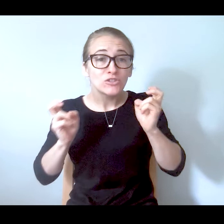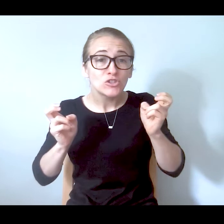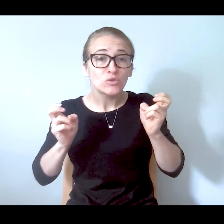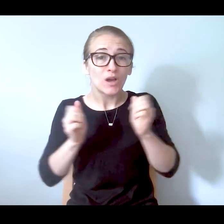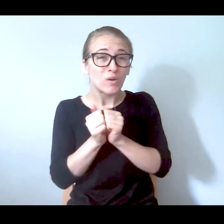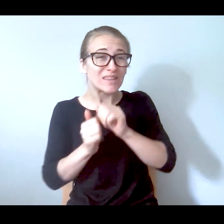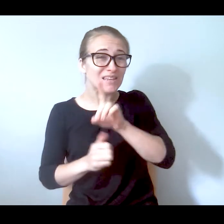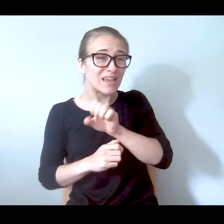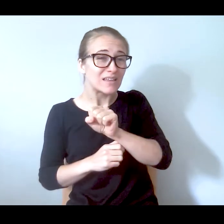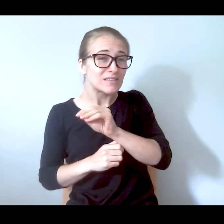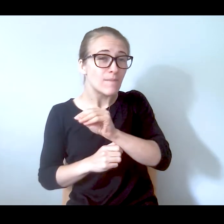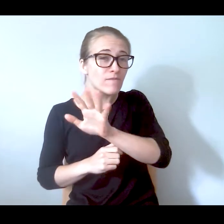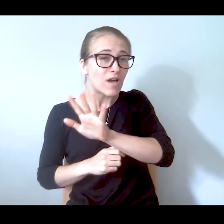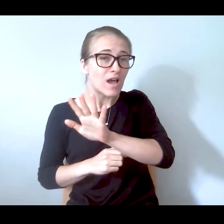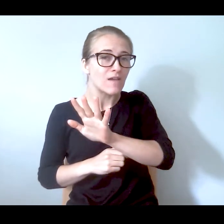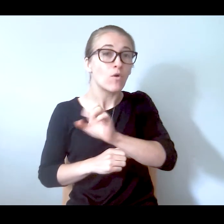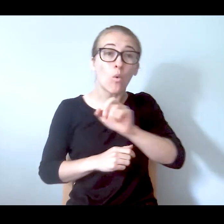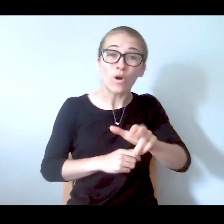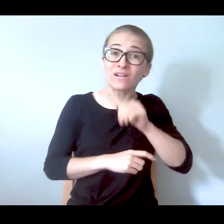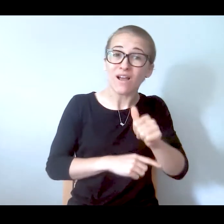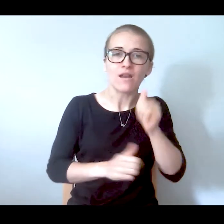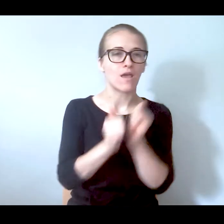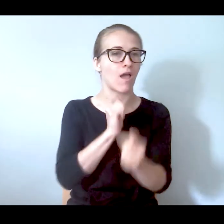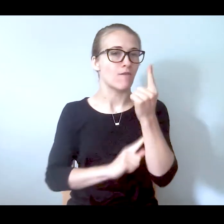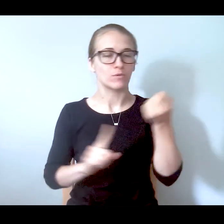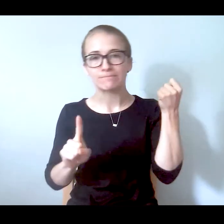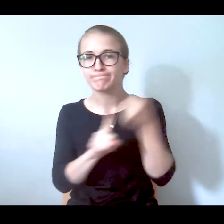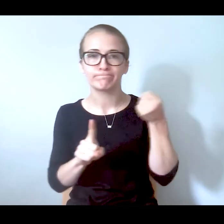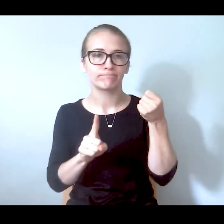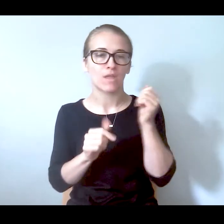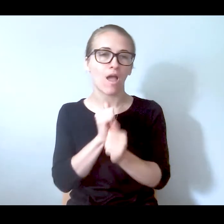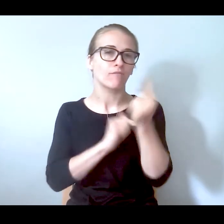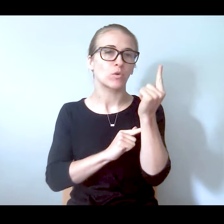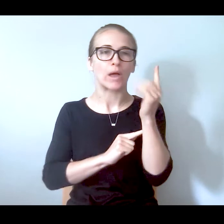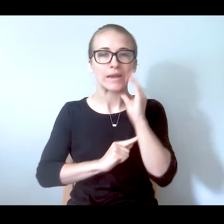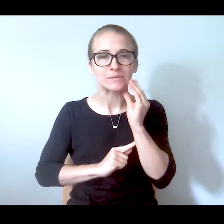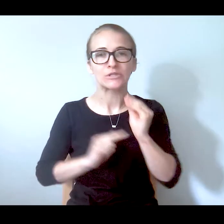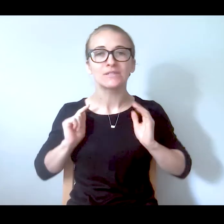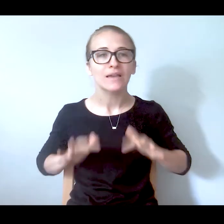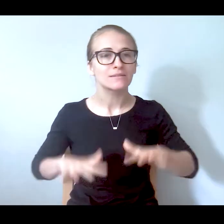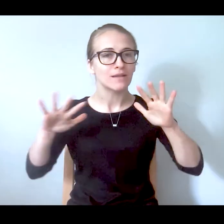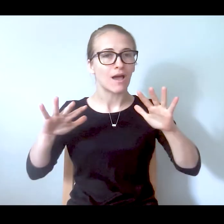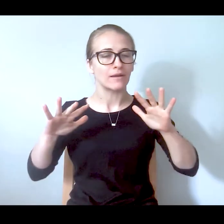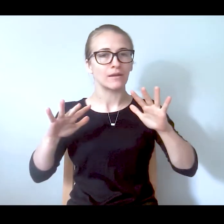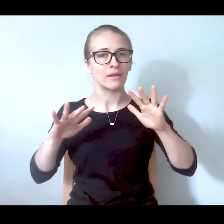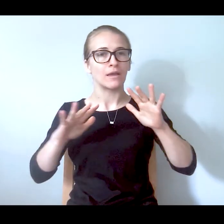impacted. Everybody had experienced anxiousness, periods of negative mental health, and for the first